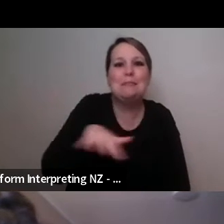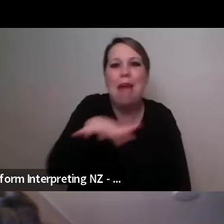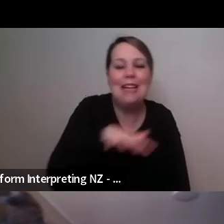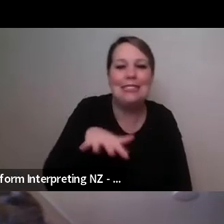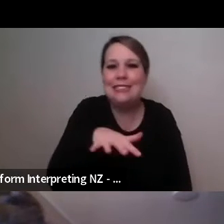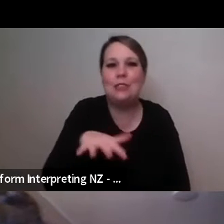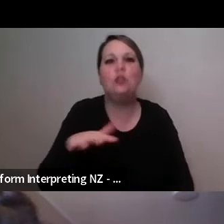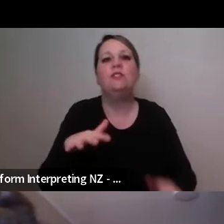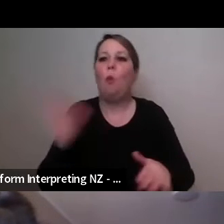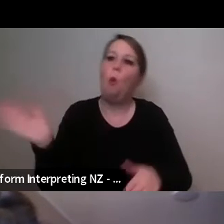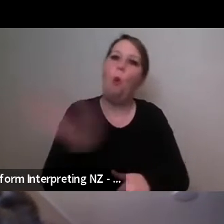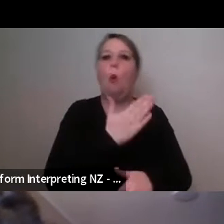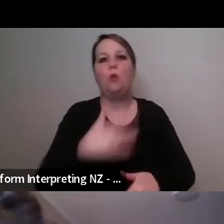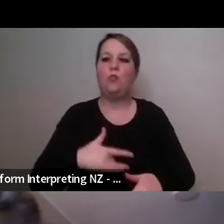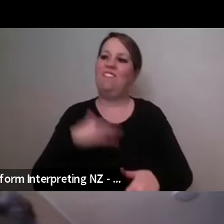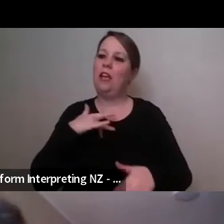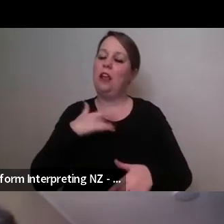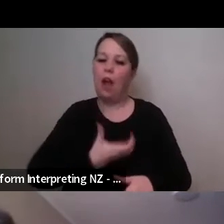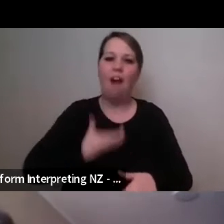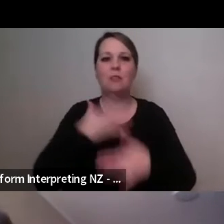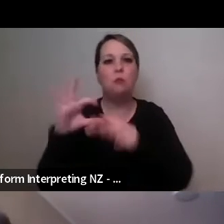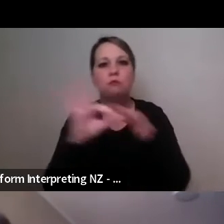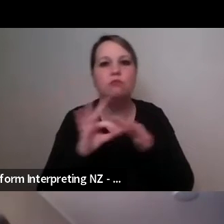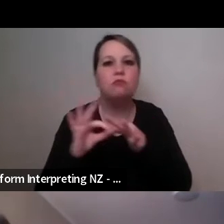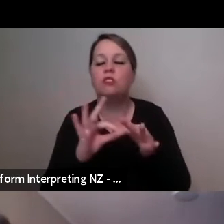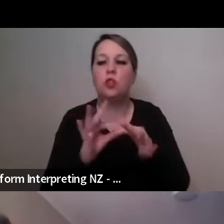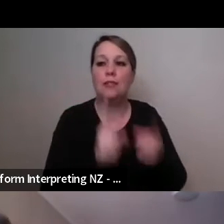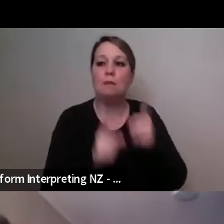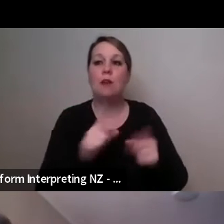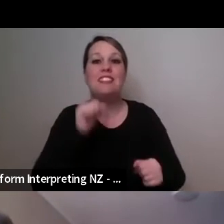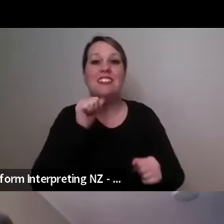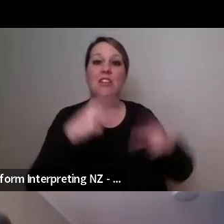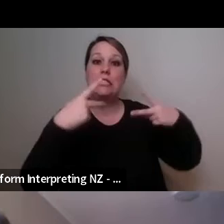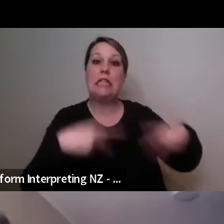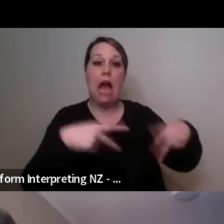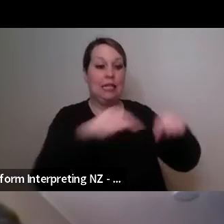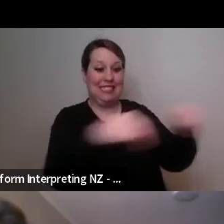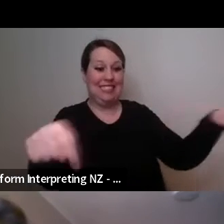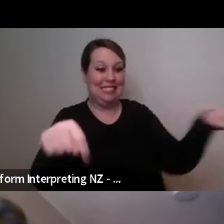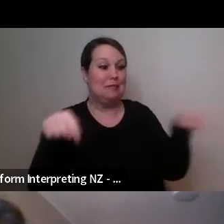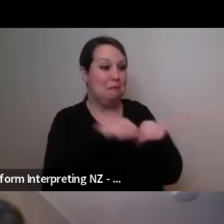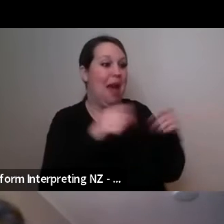somebody else or working in a more um uh linear or narrative way may not work for other people so